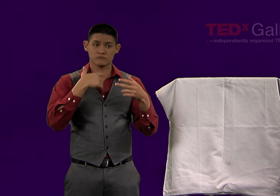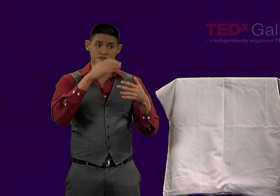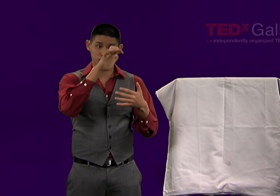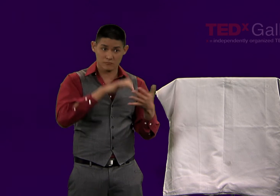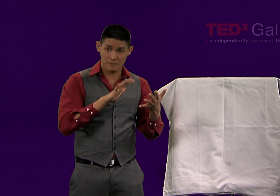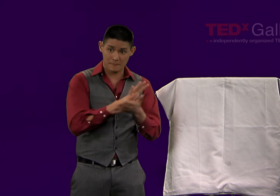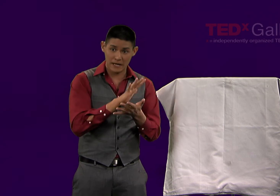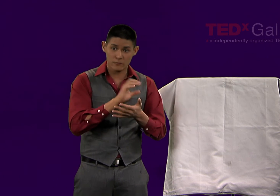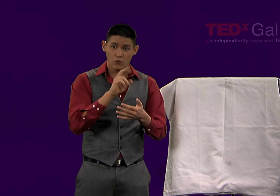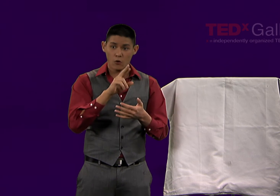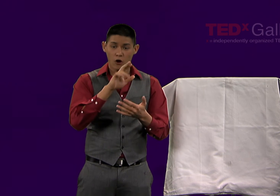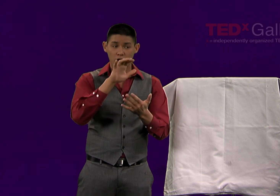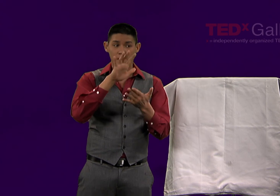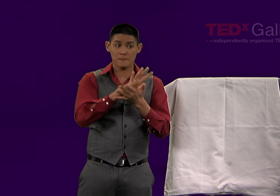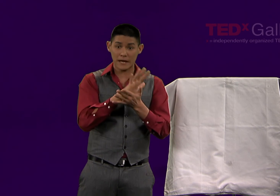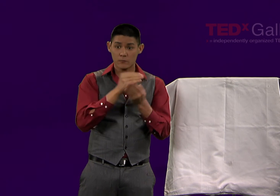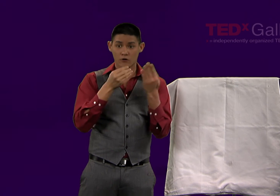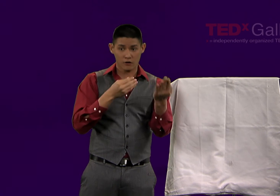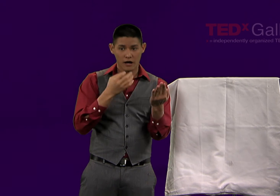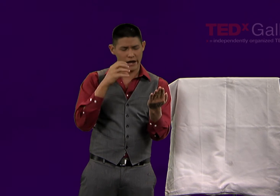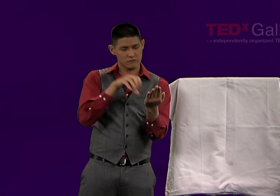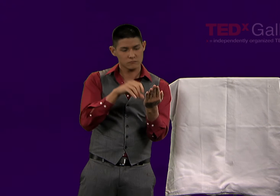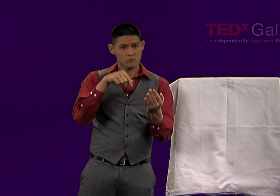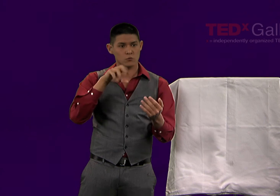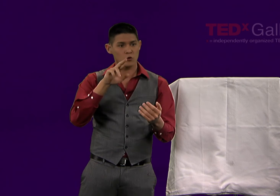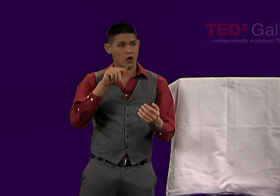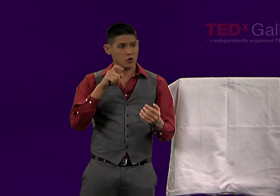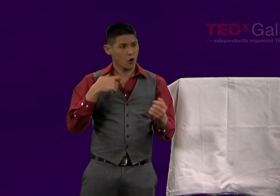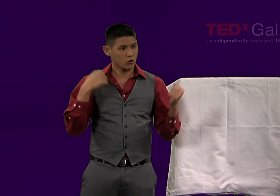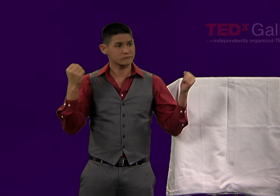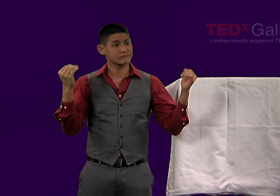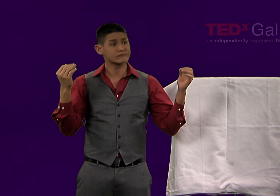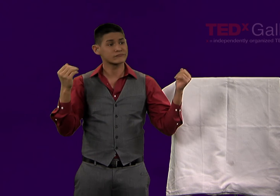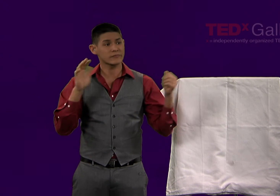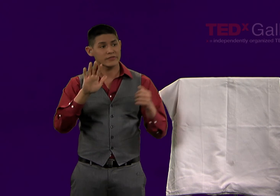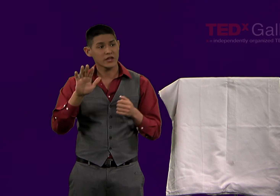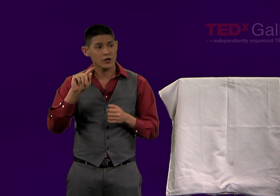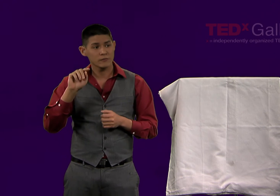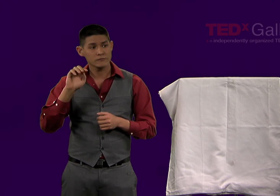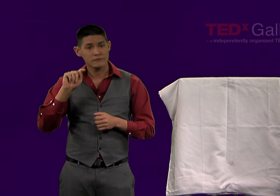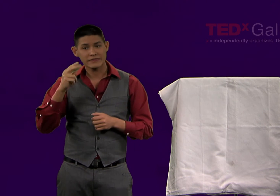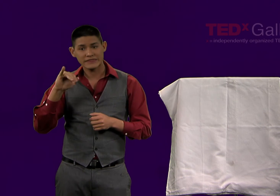or the various style guides for your discipline. Those papers could also include QR codes